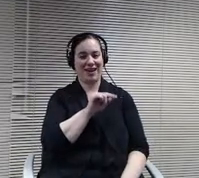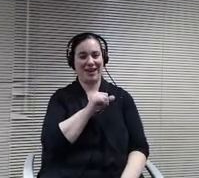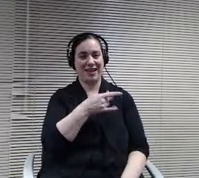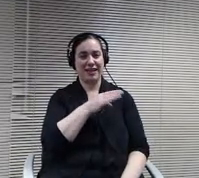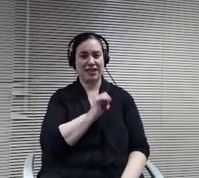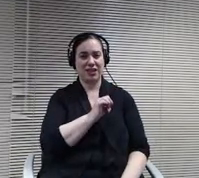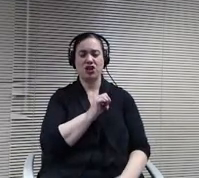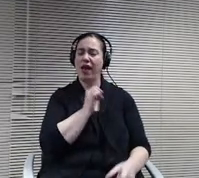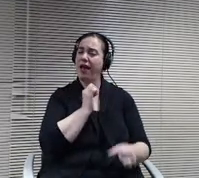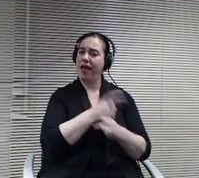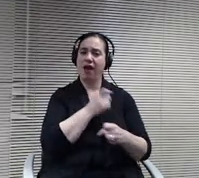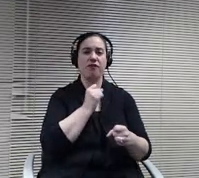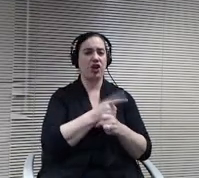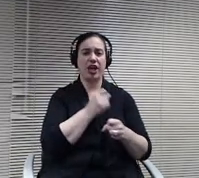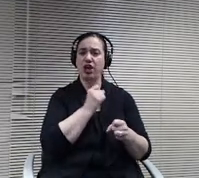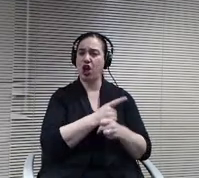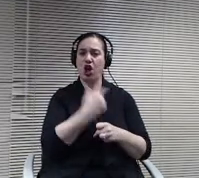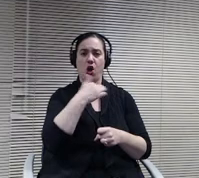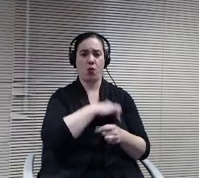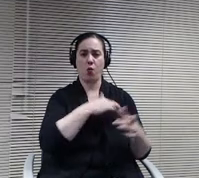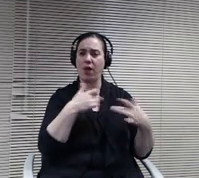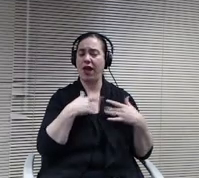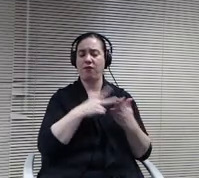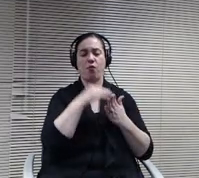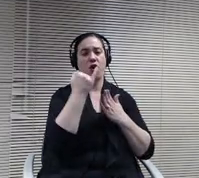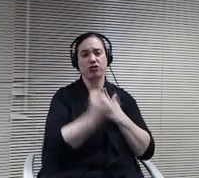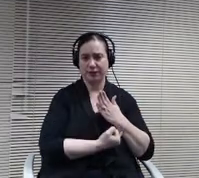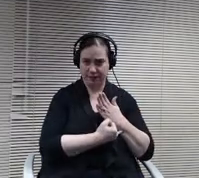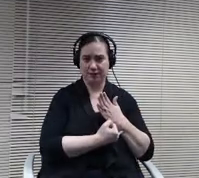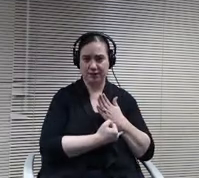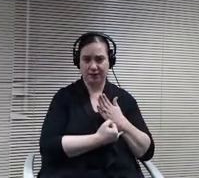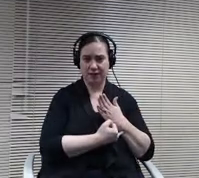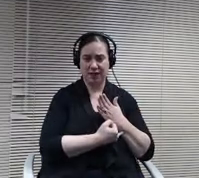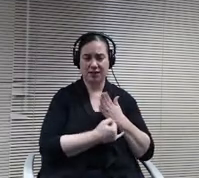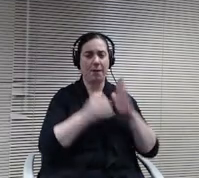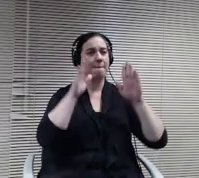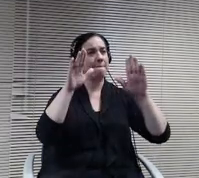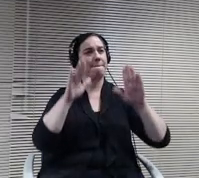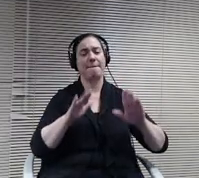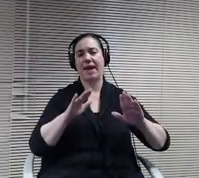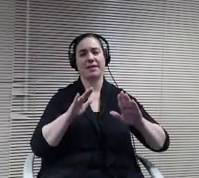amazing partnerships. We have the same opportunity within our an attacker research, and that's not any different we